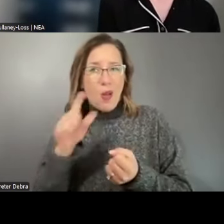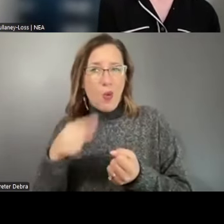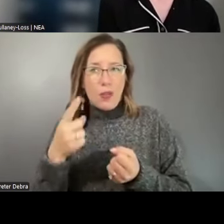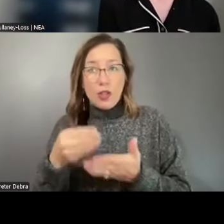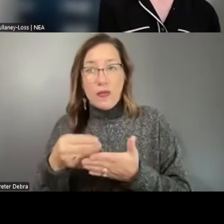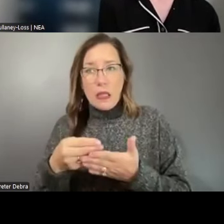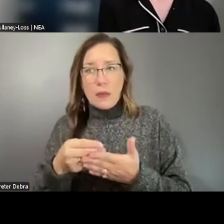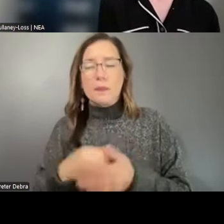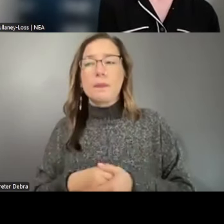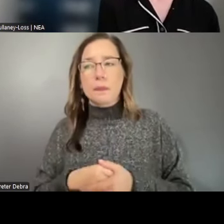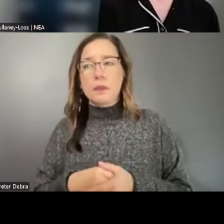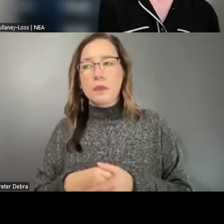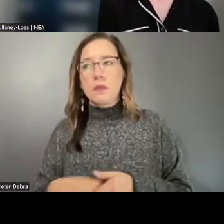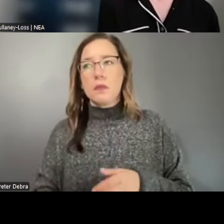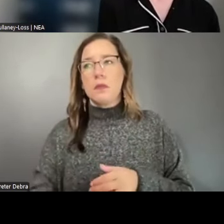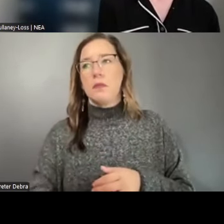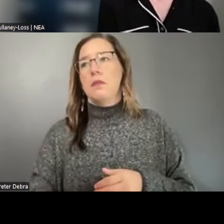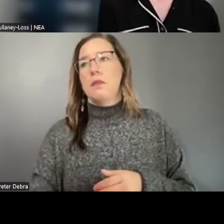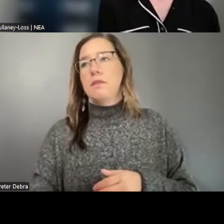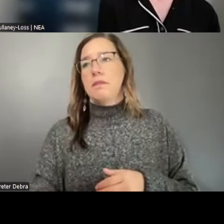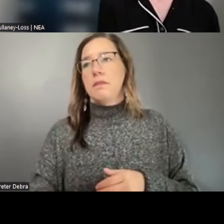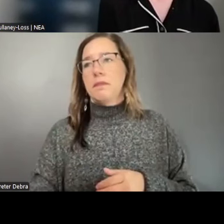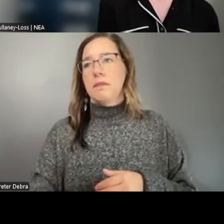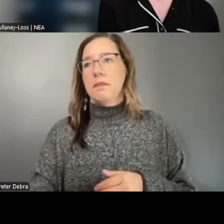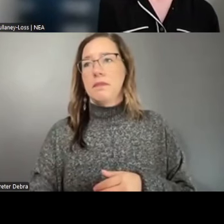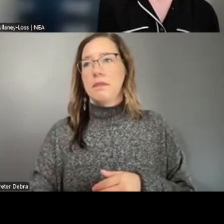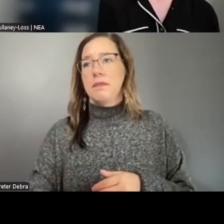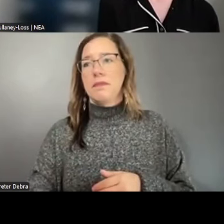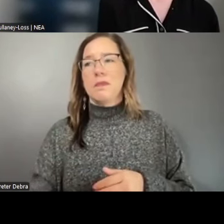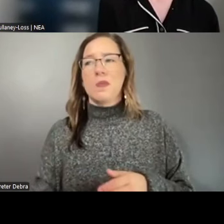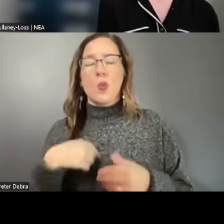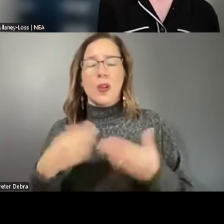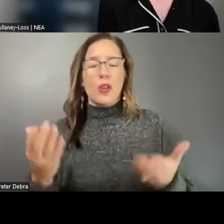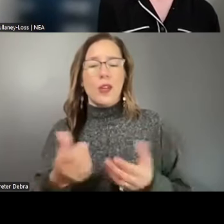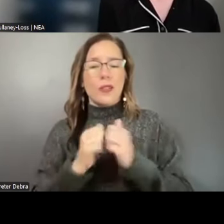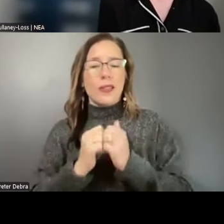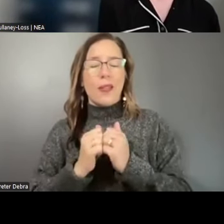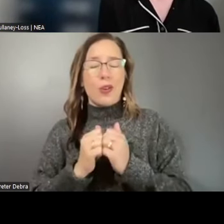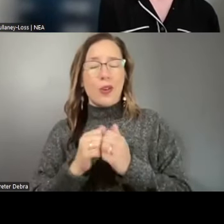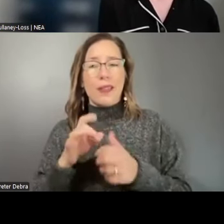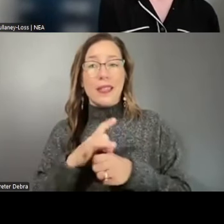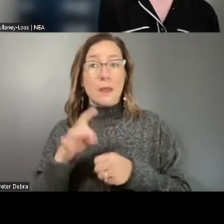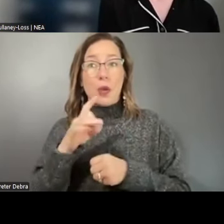So get to it. - Thank you, Tracy. We are in this together and in the spirit of togetherness. Thank